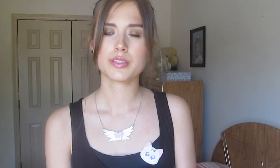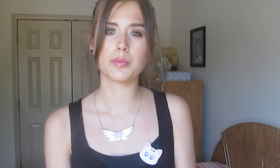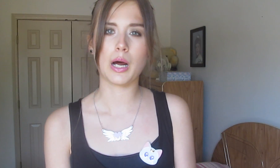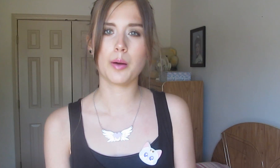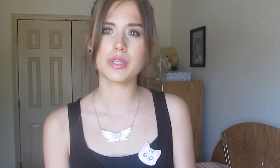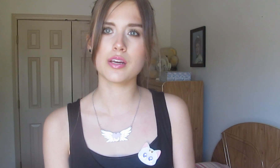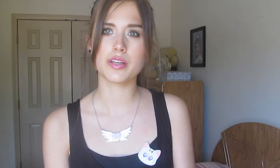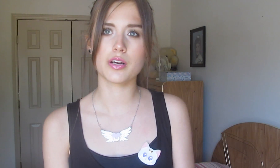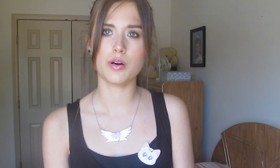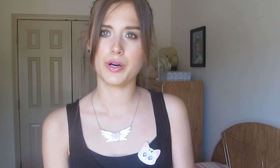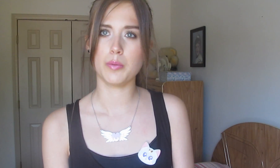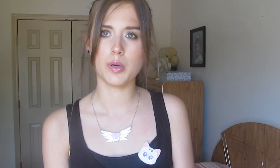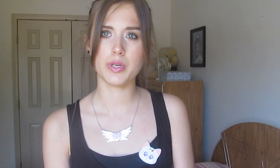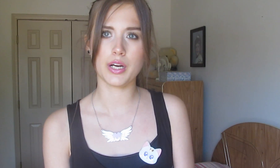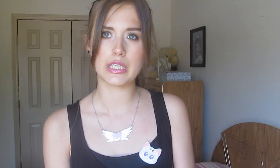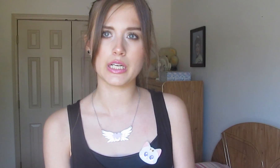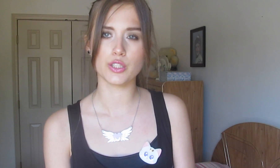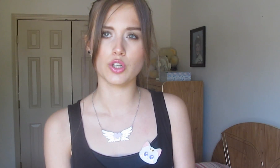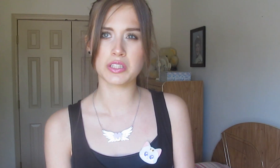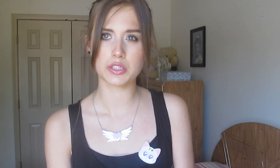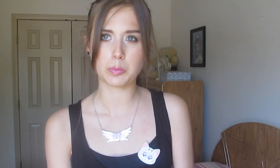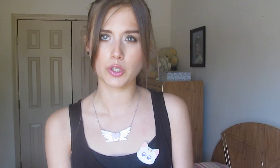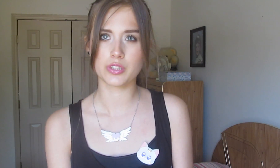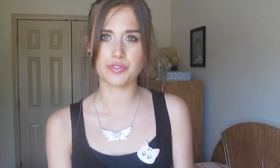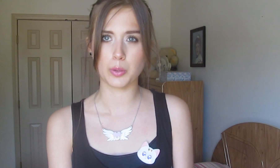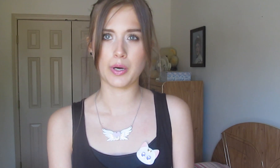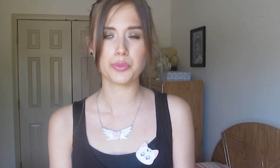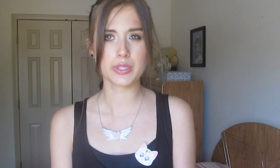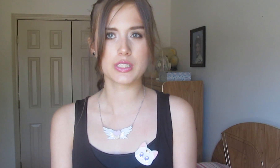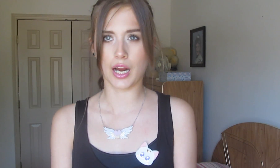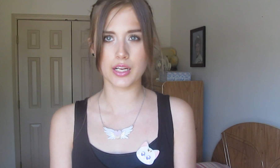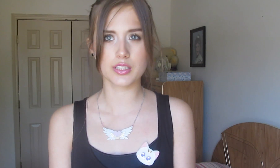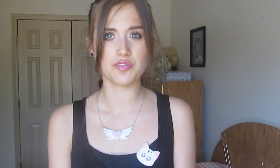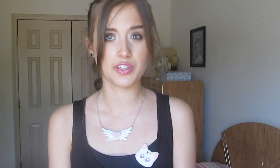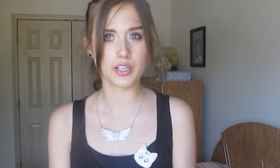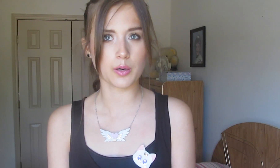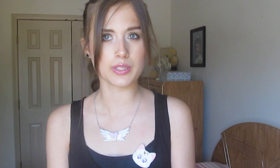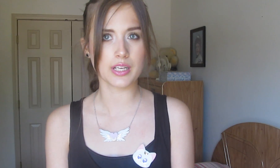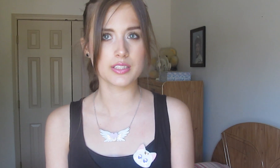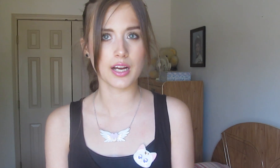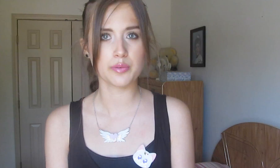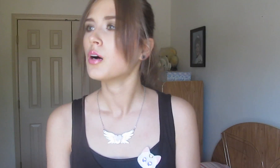Sometimes, I think ,”Okay, maybe I can look at this person for about three seconds and figure out what they said.”